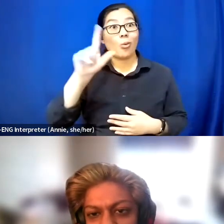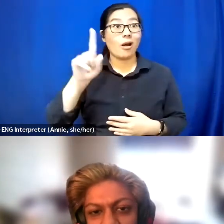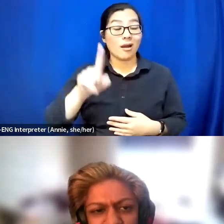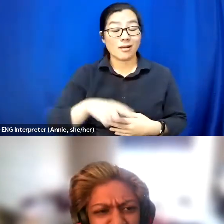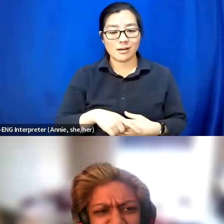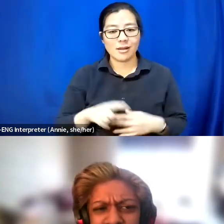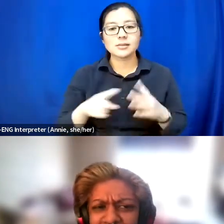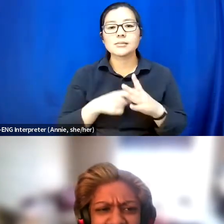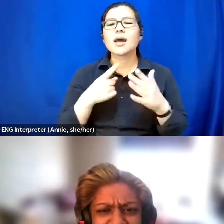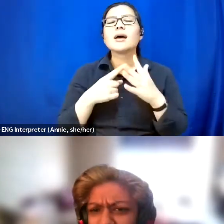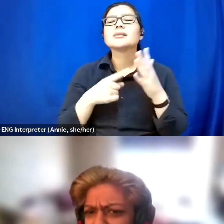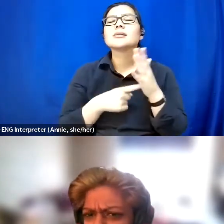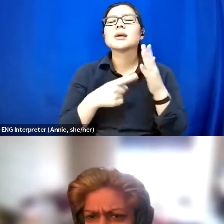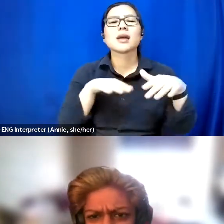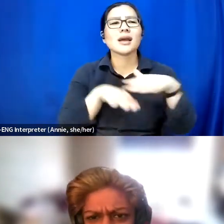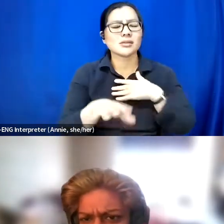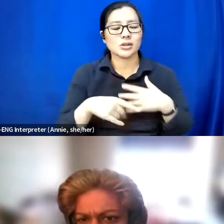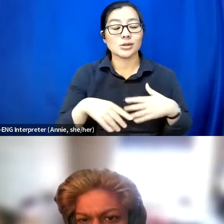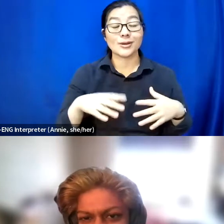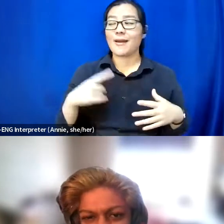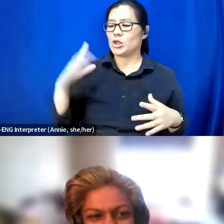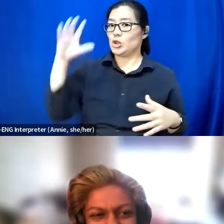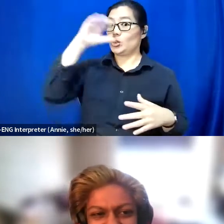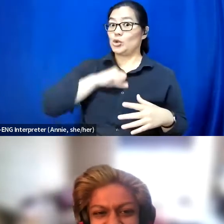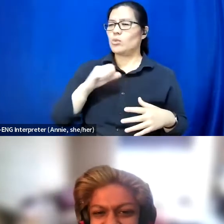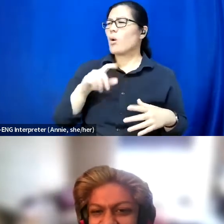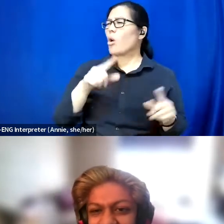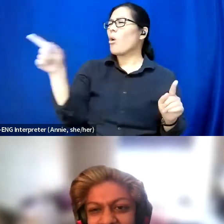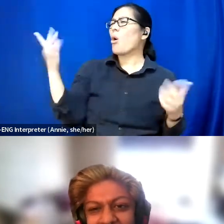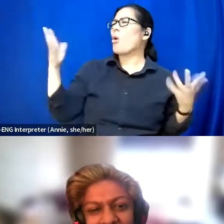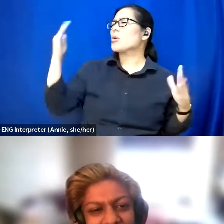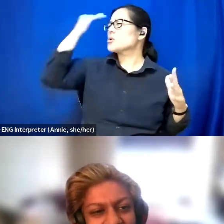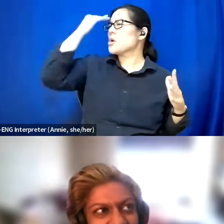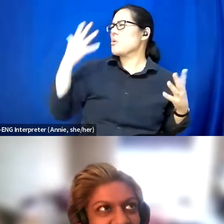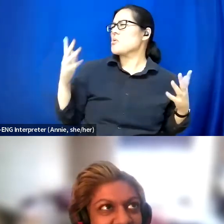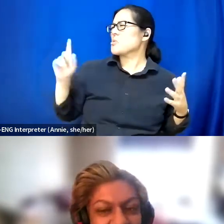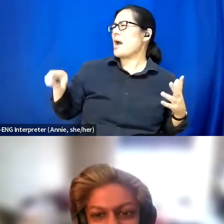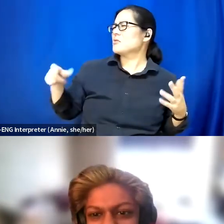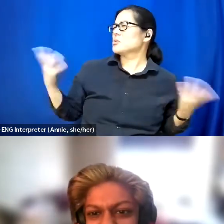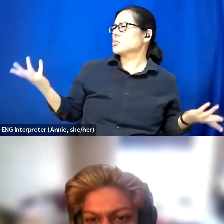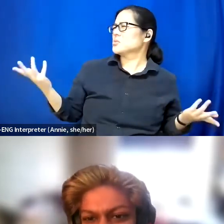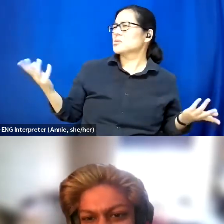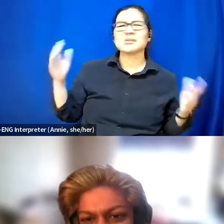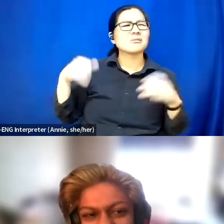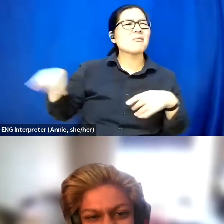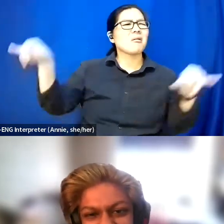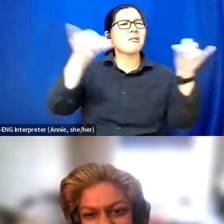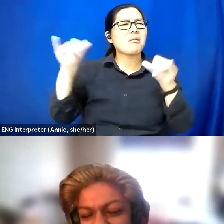everybody has to know all this information by now, right? Like this is common knowledge now, isn't it?